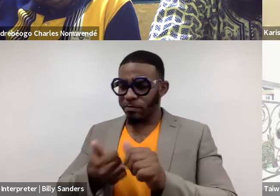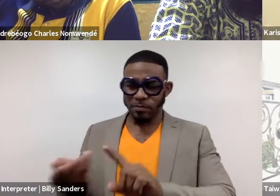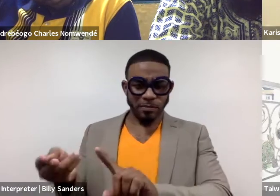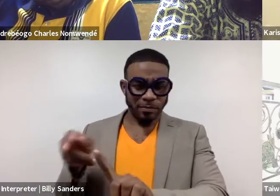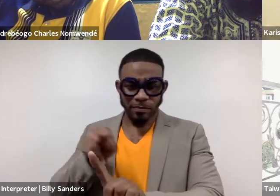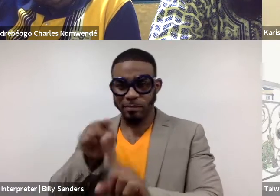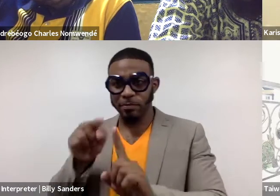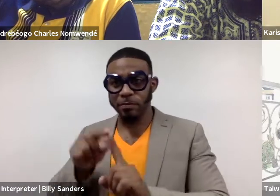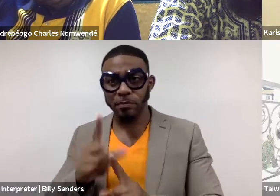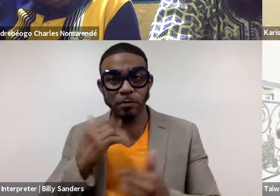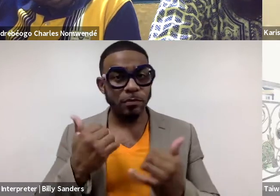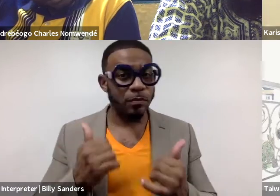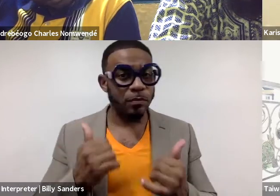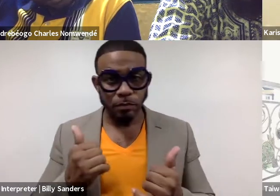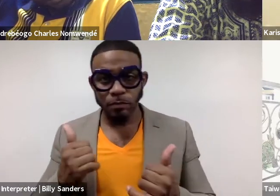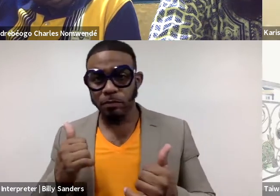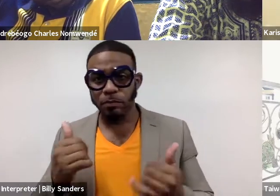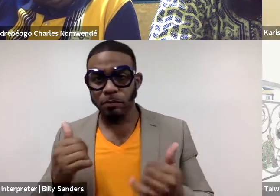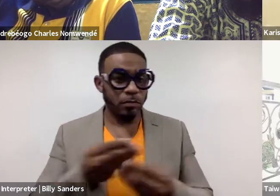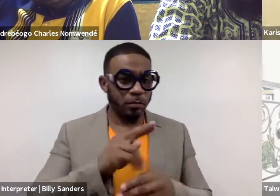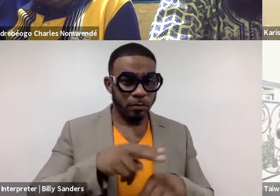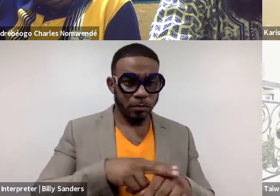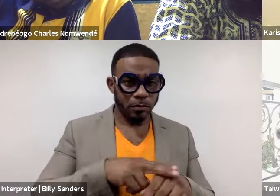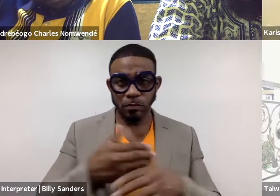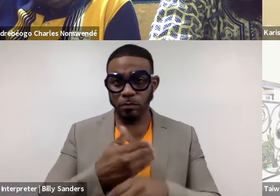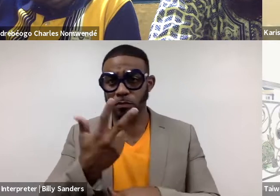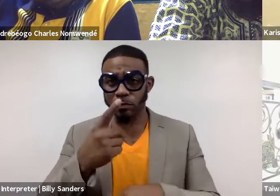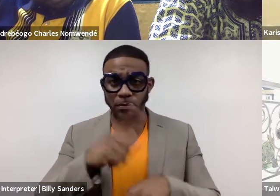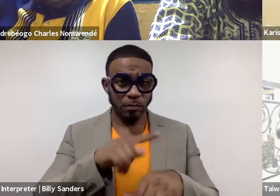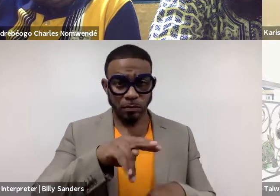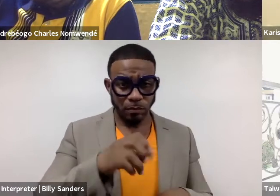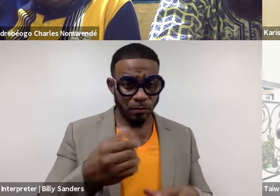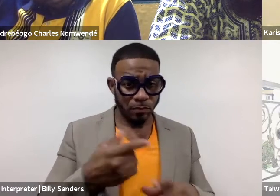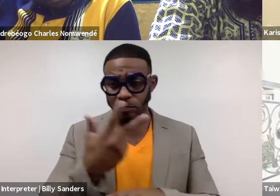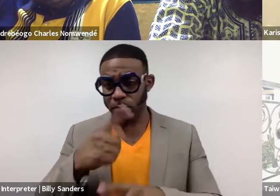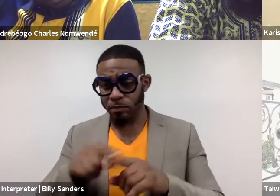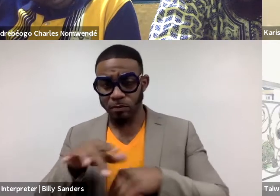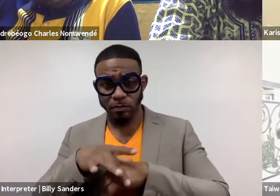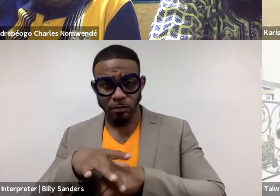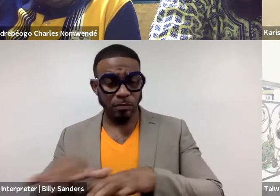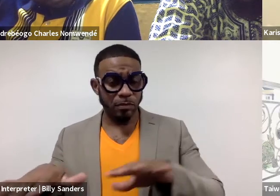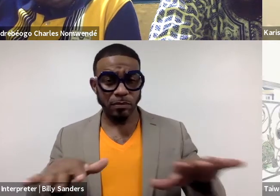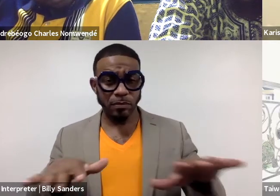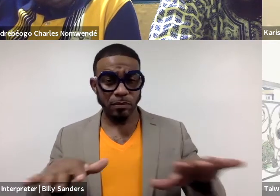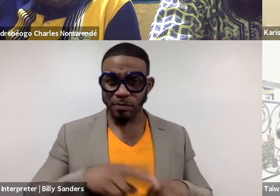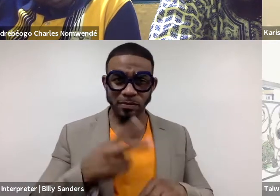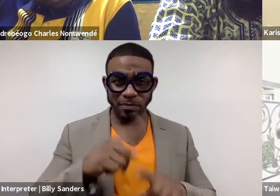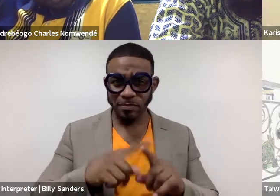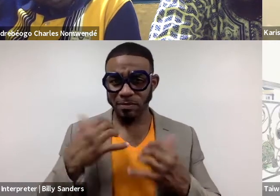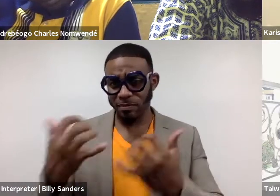And it was transnational across three times zones, across three different continents, and across three different audience landscapes.